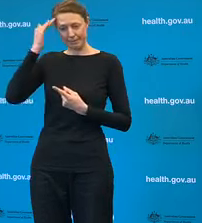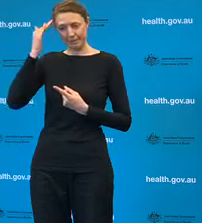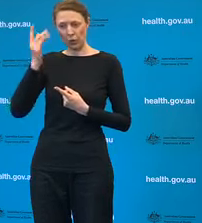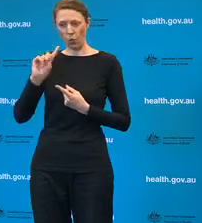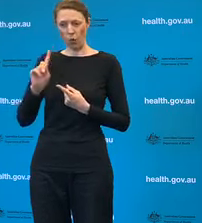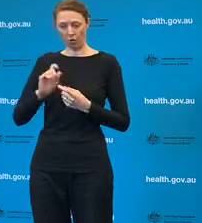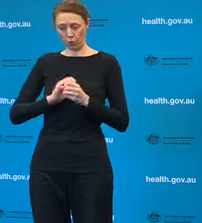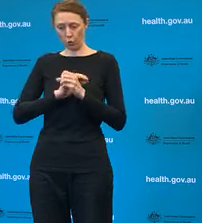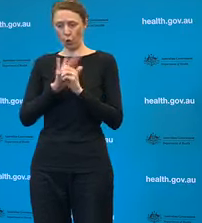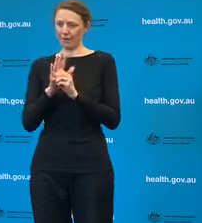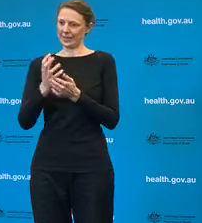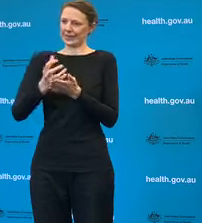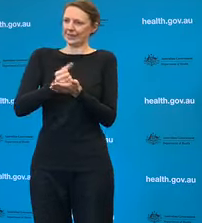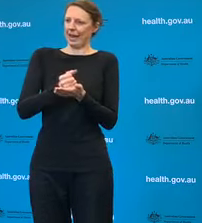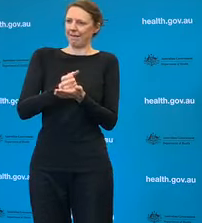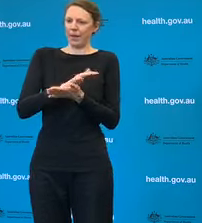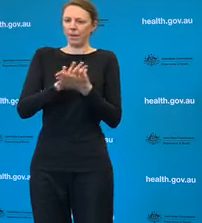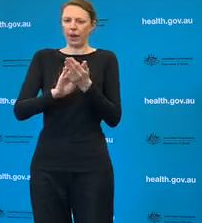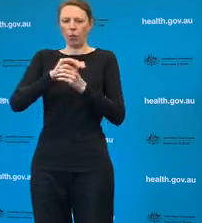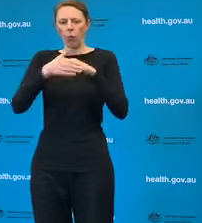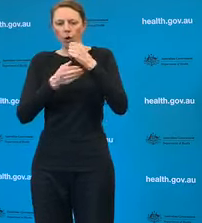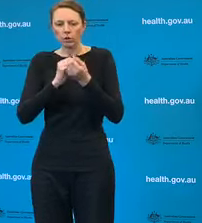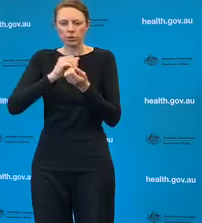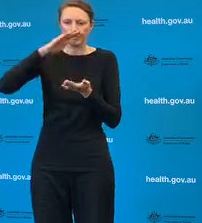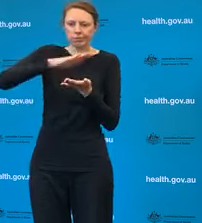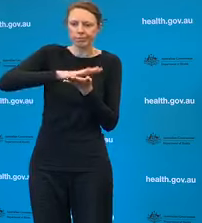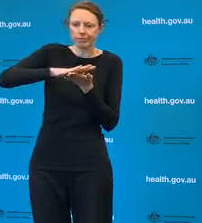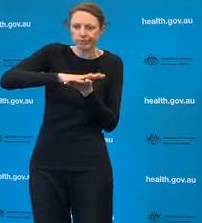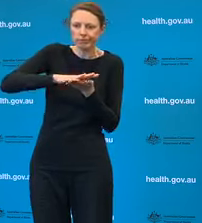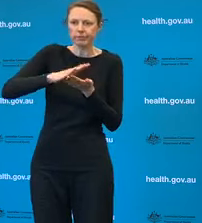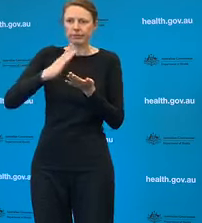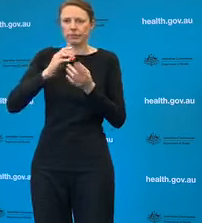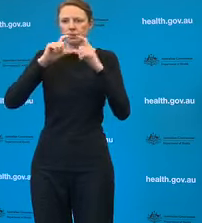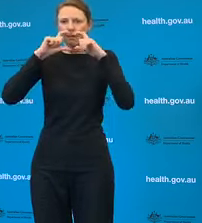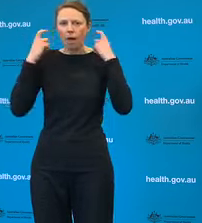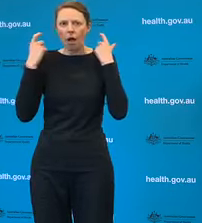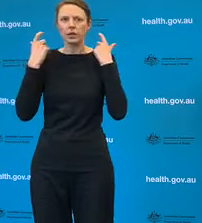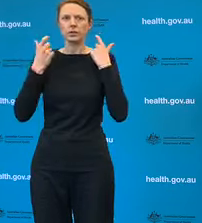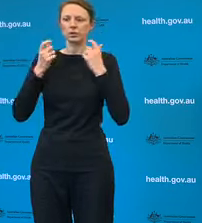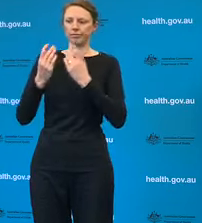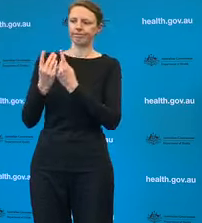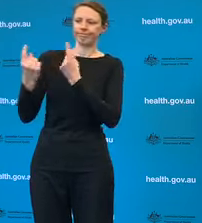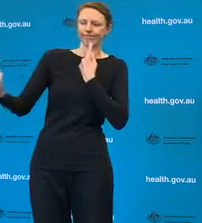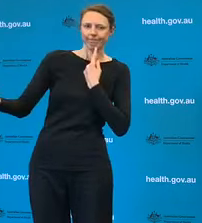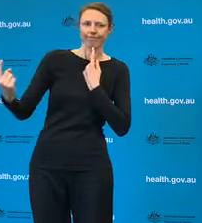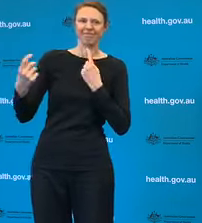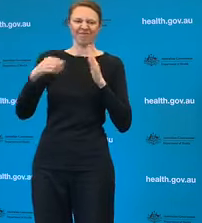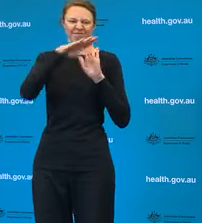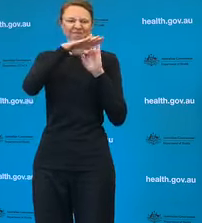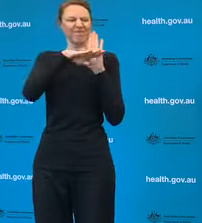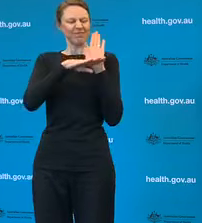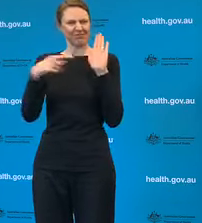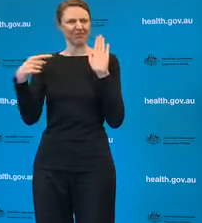in anticipation of a vaccine being on the horizon. So our best defence at the moment remains